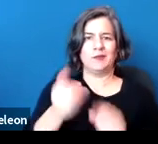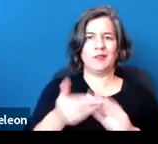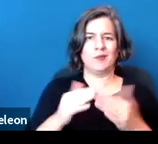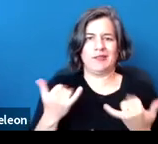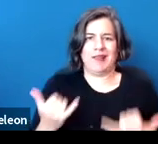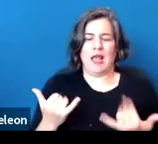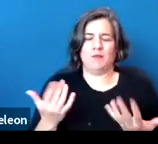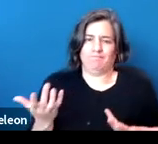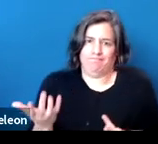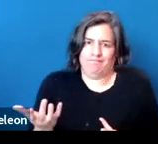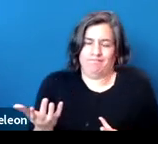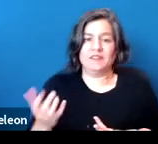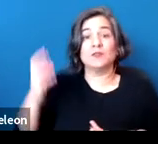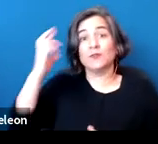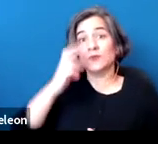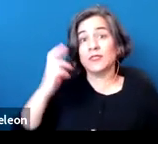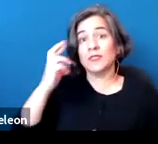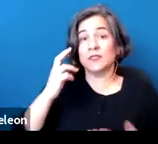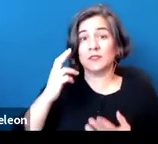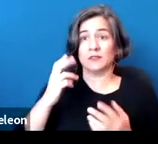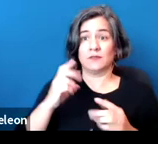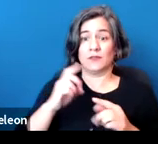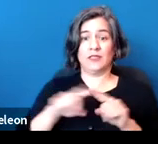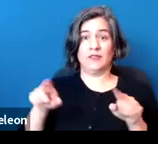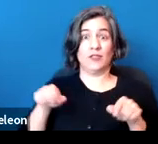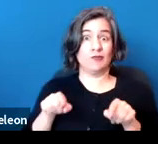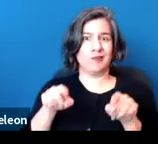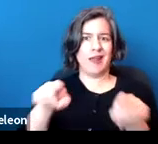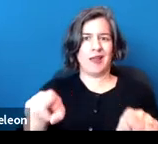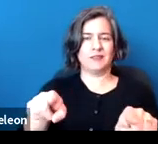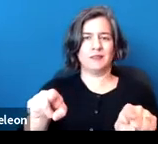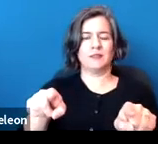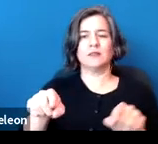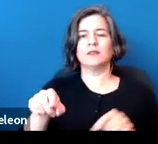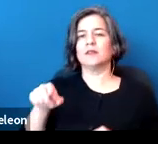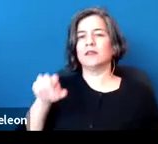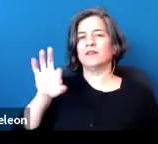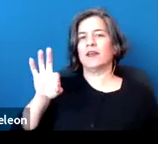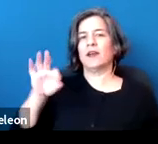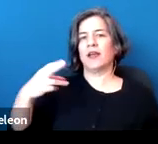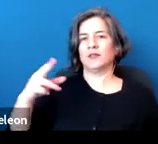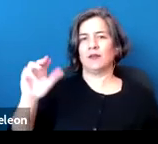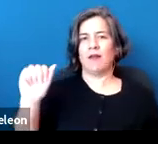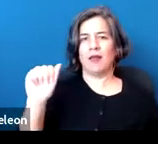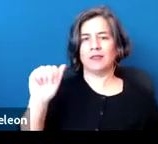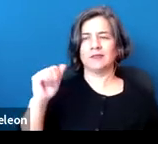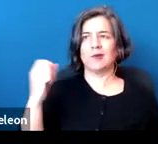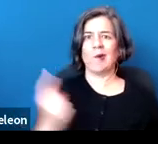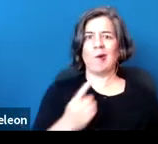The rationale for the different tracks is that the Fair Housing Act definition has always been extremely expansive,